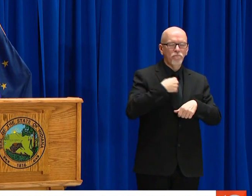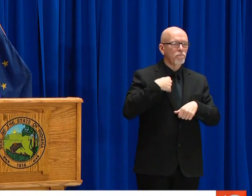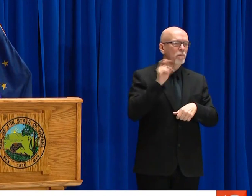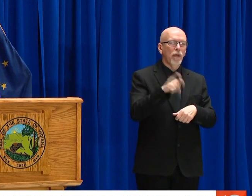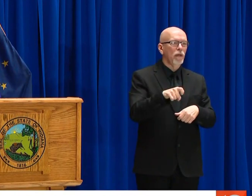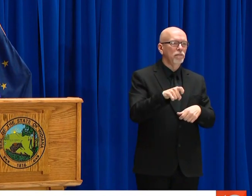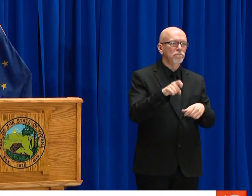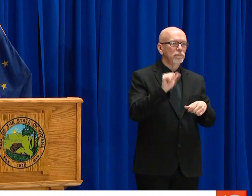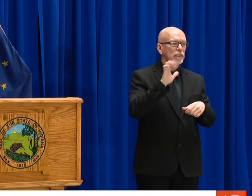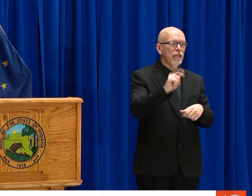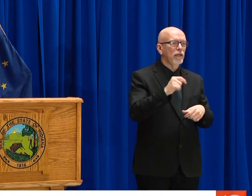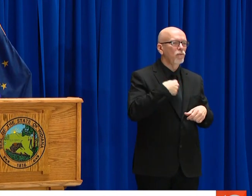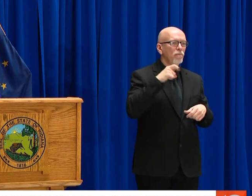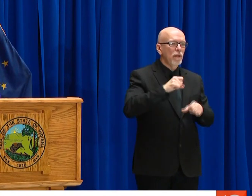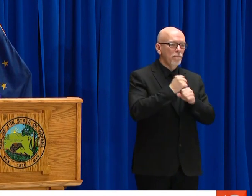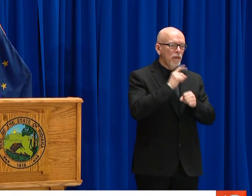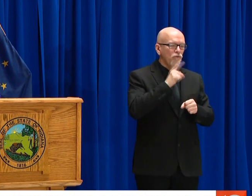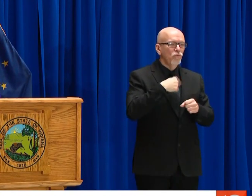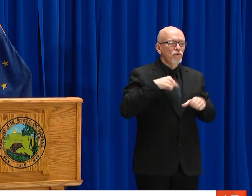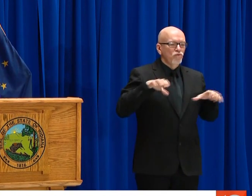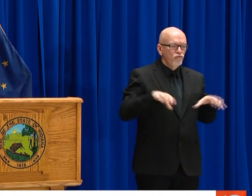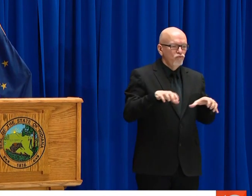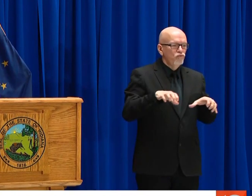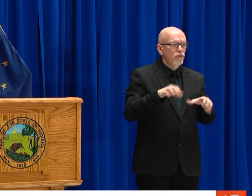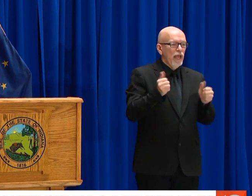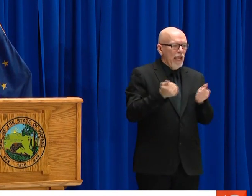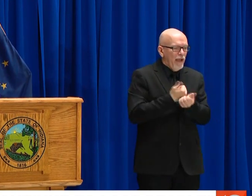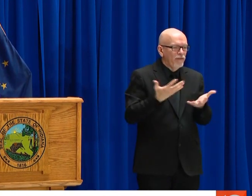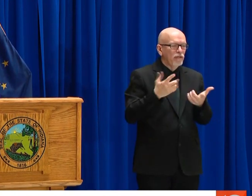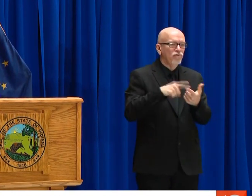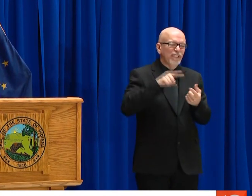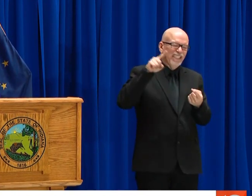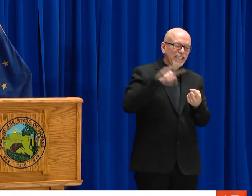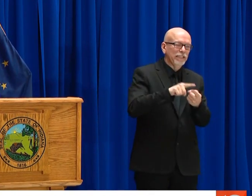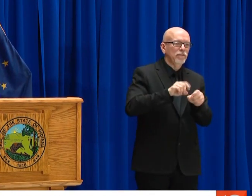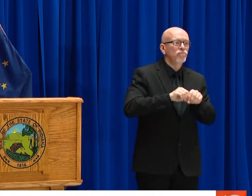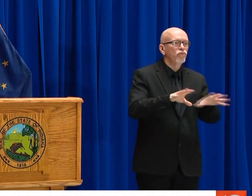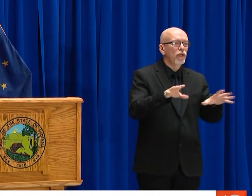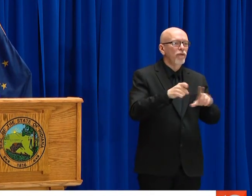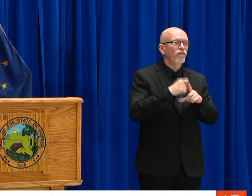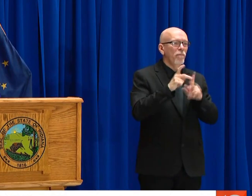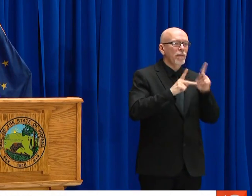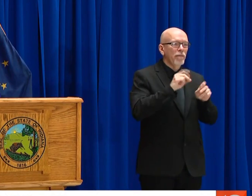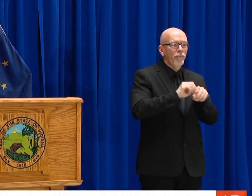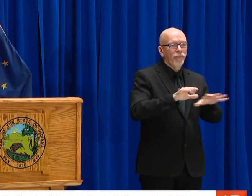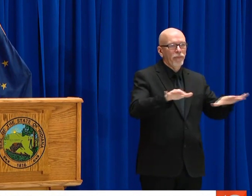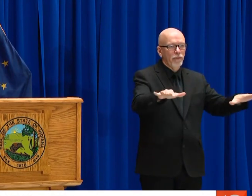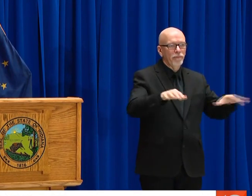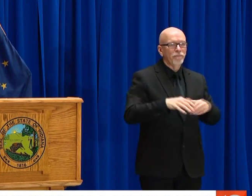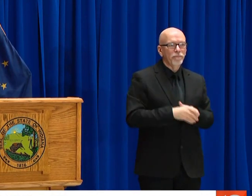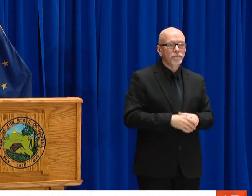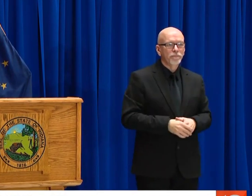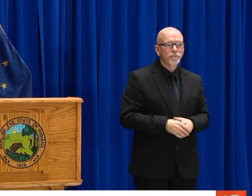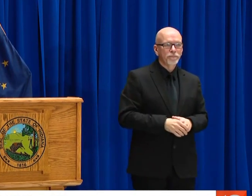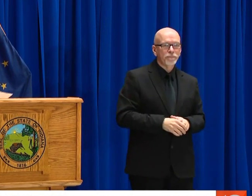OFTENTIMES BY ABOUT TWO TIMES THE AMOUNT THAT INDIVIDUAL CITIES HAVE. WE REALLY FELT THE STRONG NEED TO BE ABLE TO MAKE SURE THAT WE